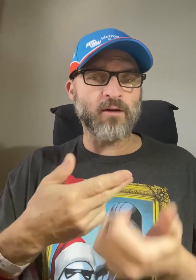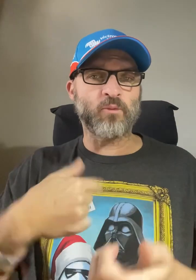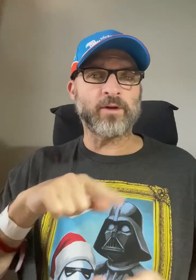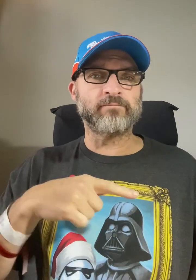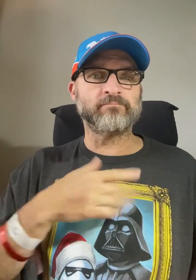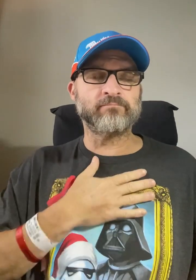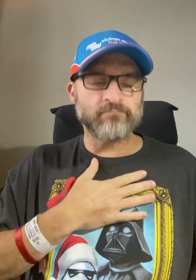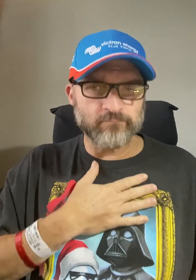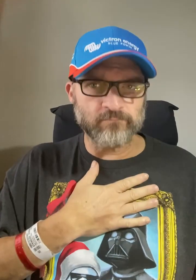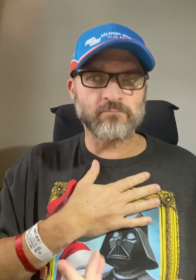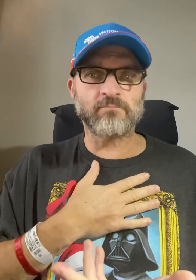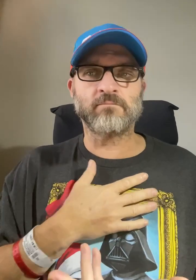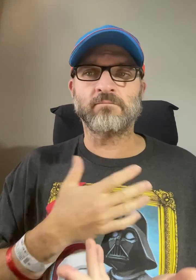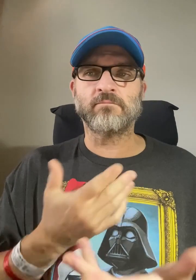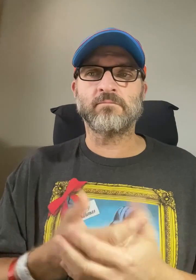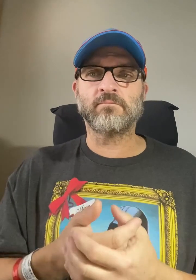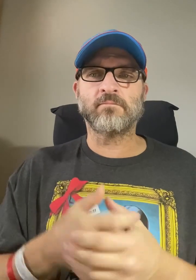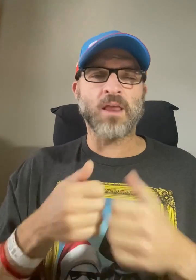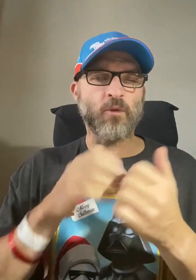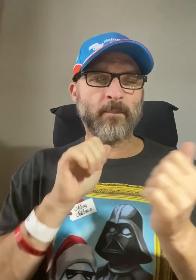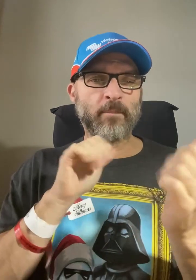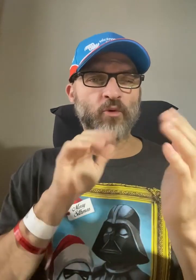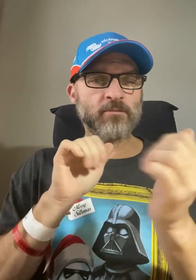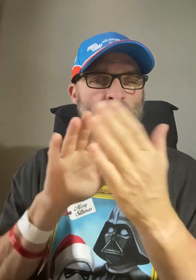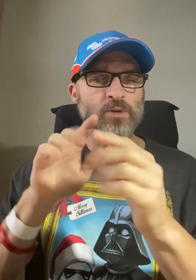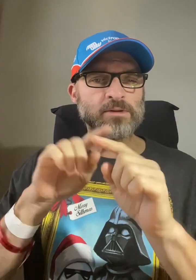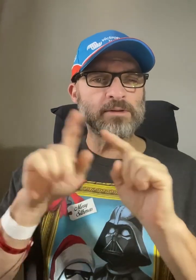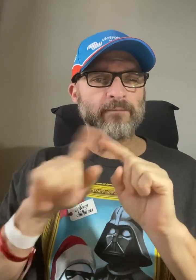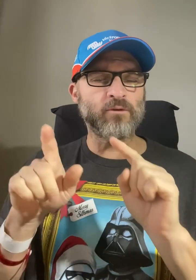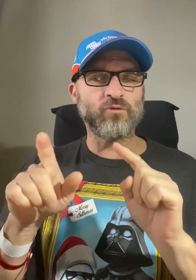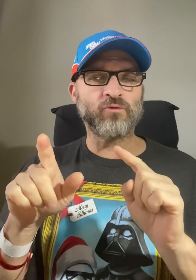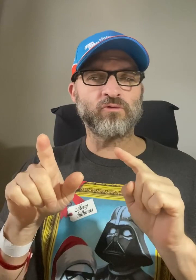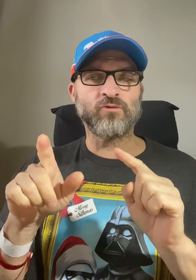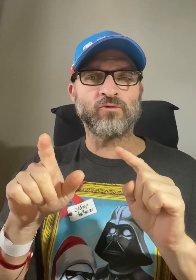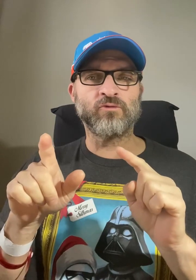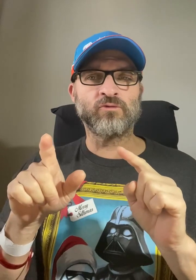we can with compassion help approach different